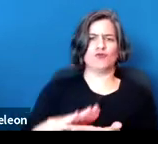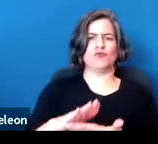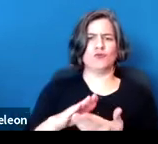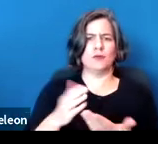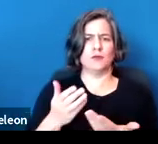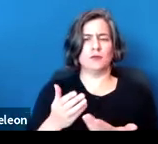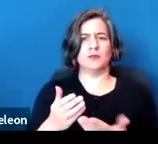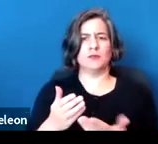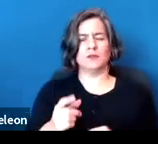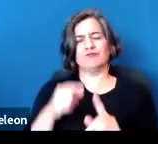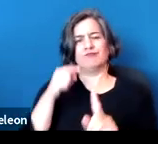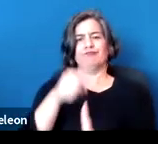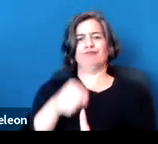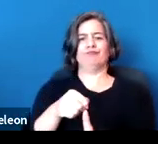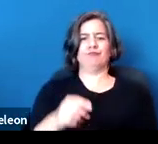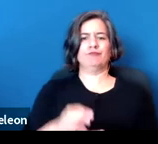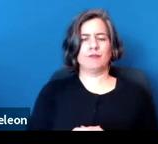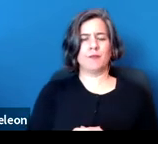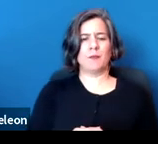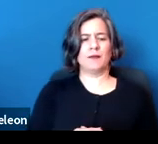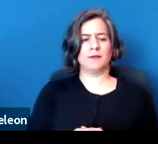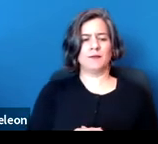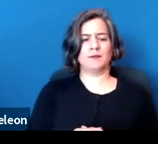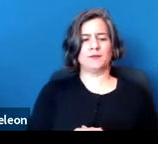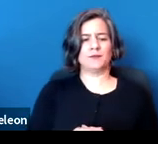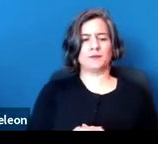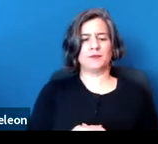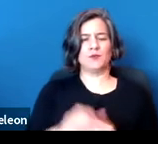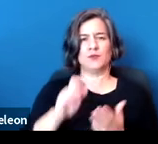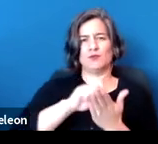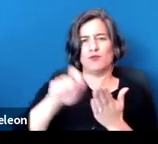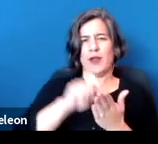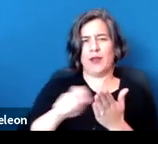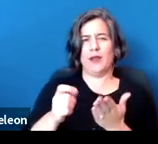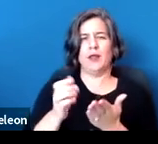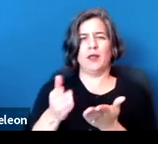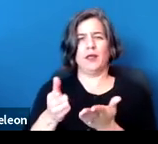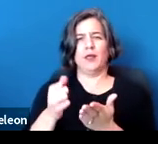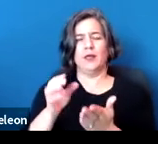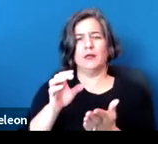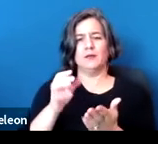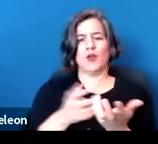Long story short here, when drafting an accommodation request, you want to be clear